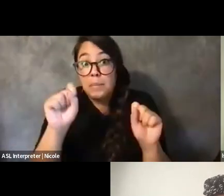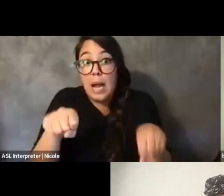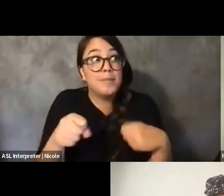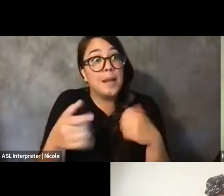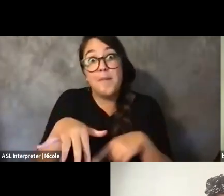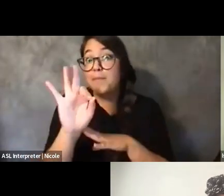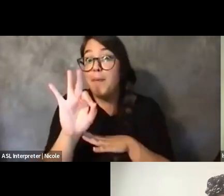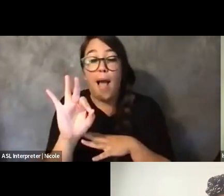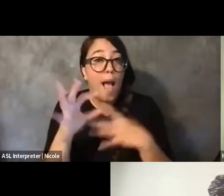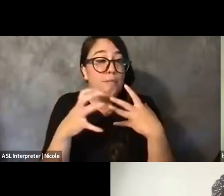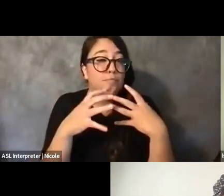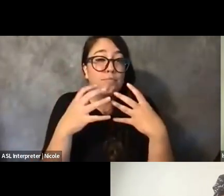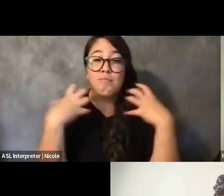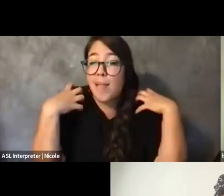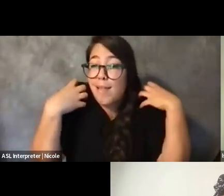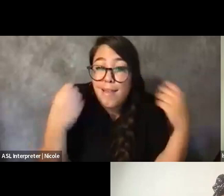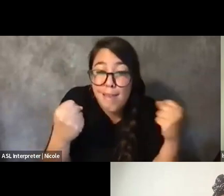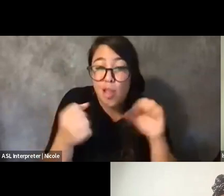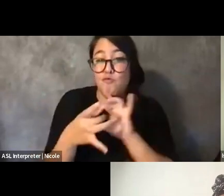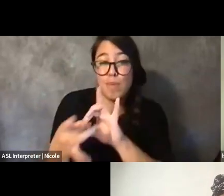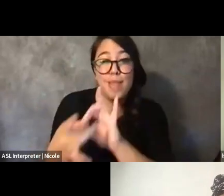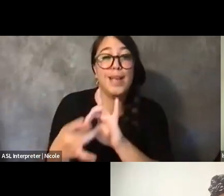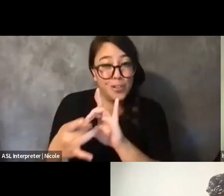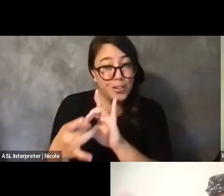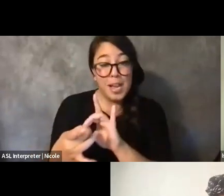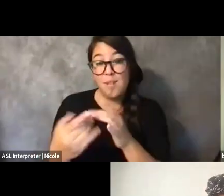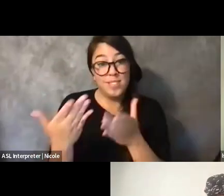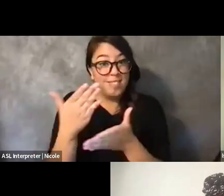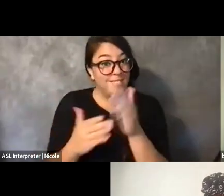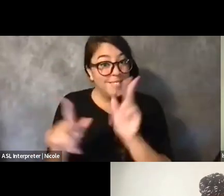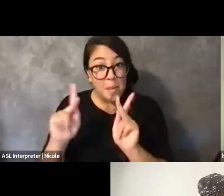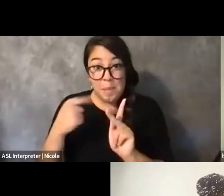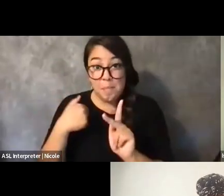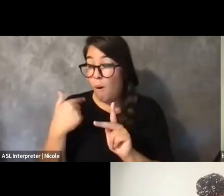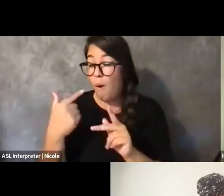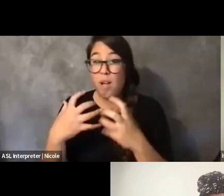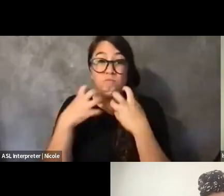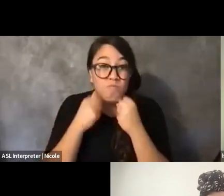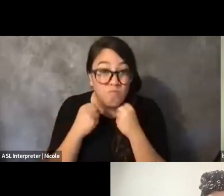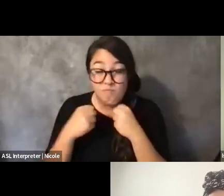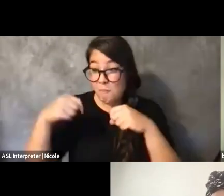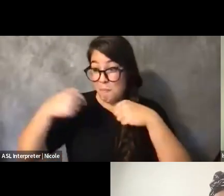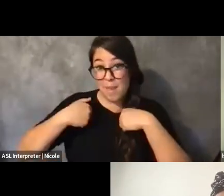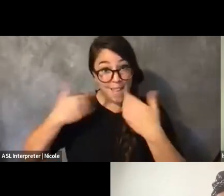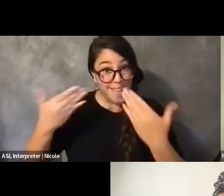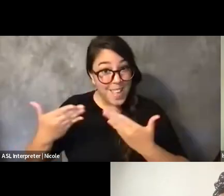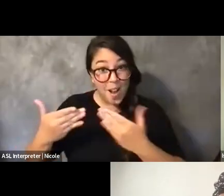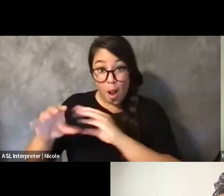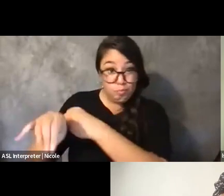There are people I am connected to now that I've never met in person, including people in this cohort that are, you know,